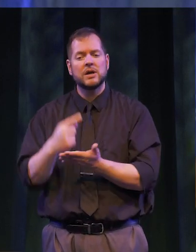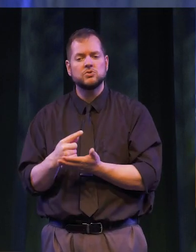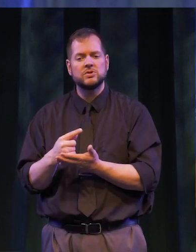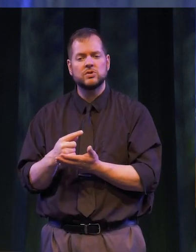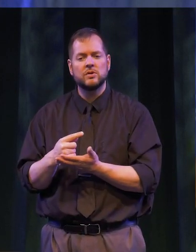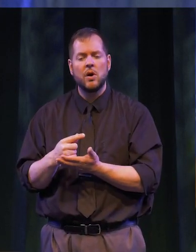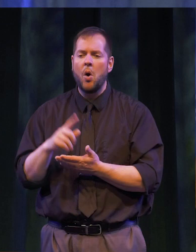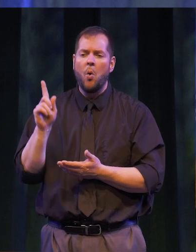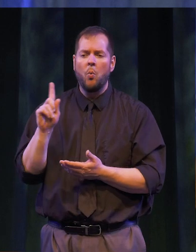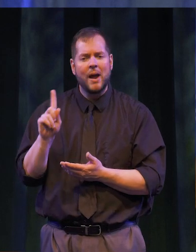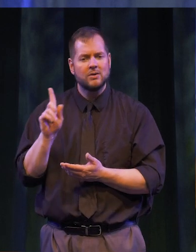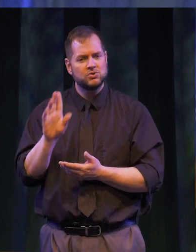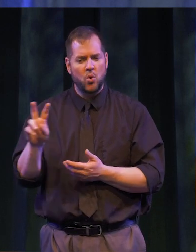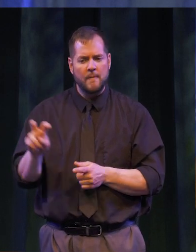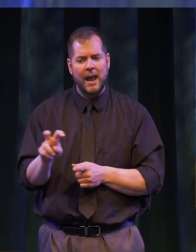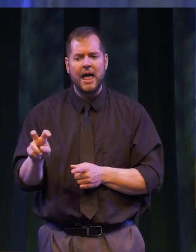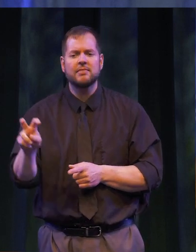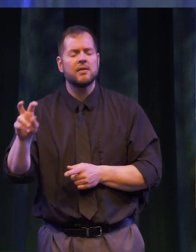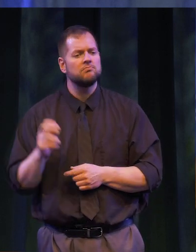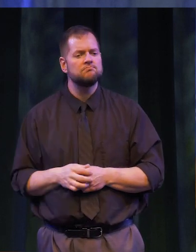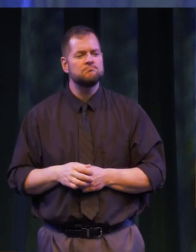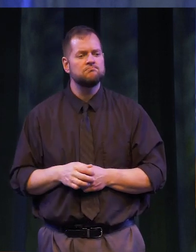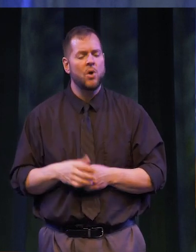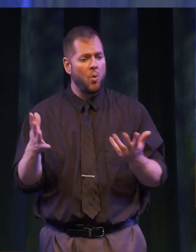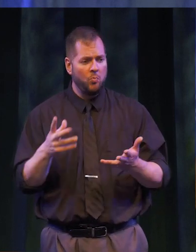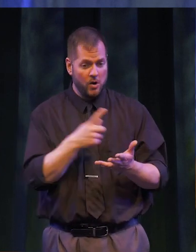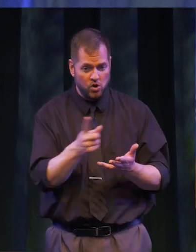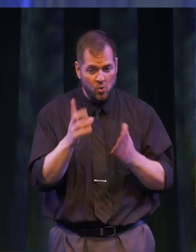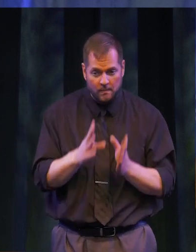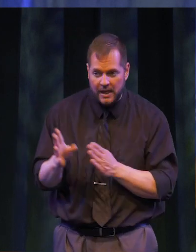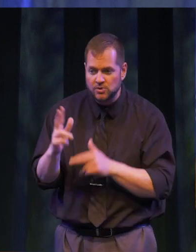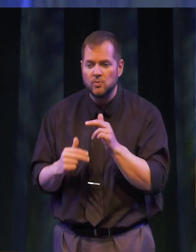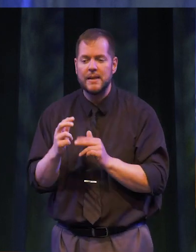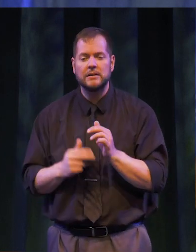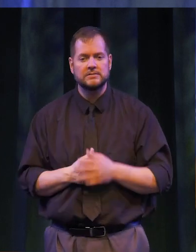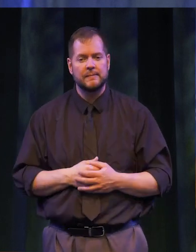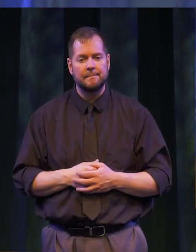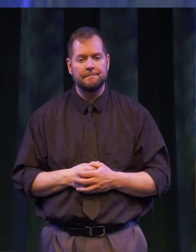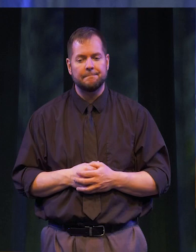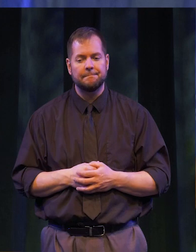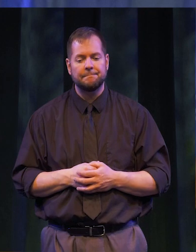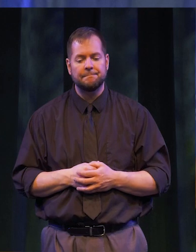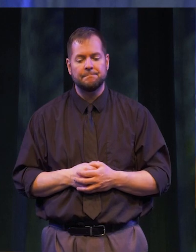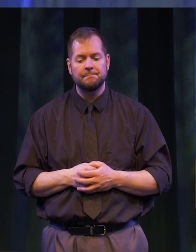graduation -- Where is your path taking you? What are you planning to build? I think it